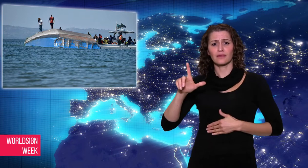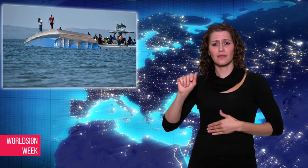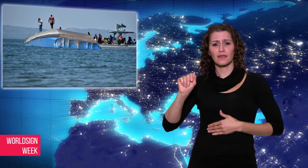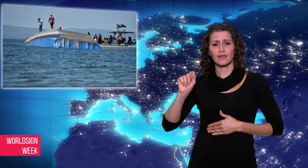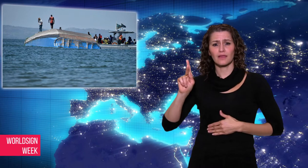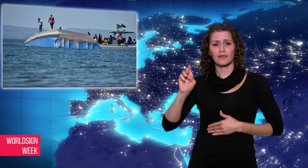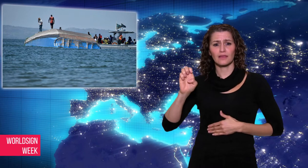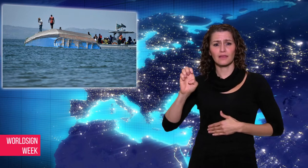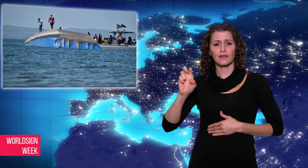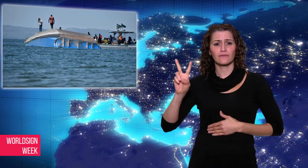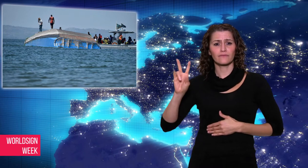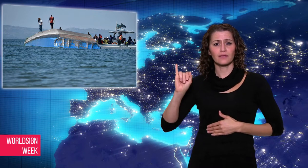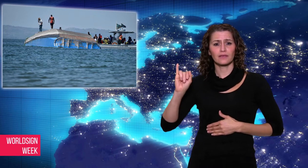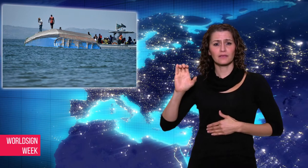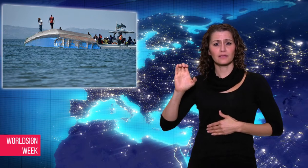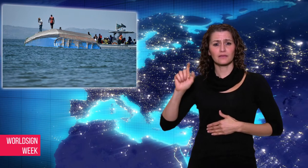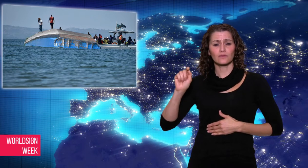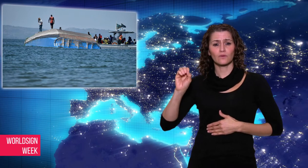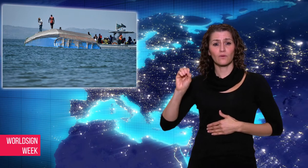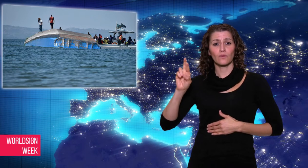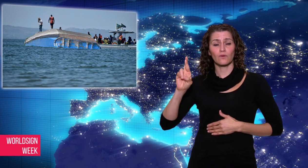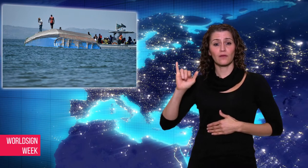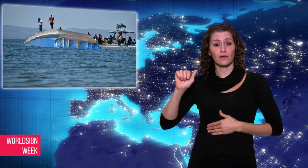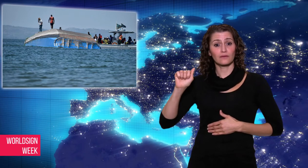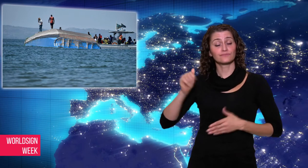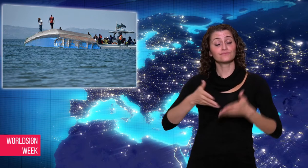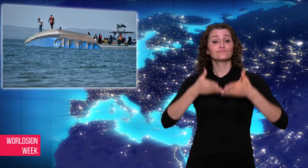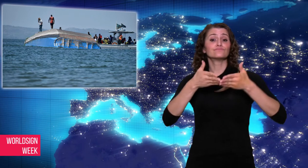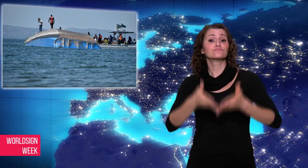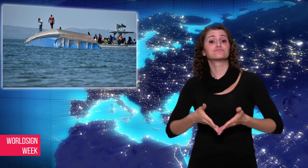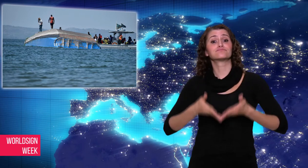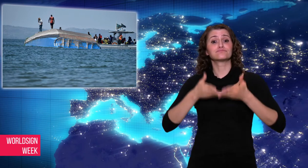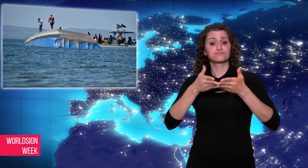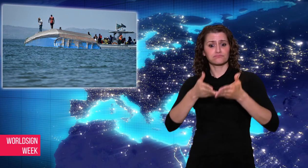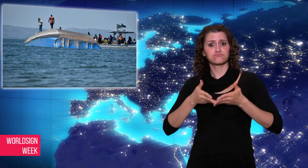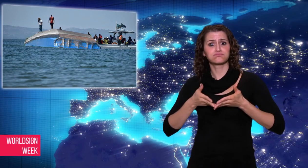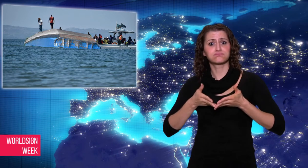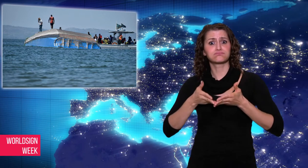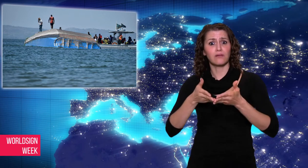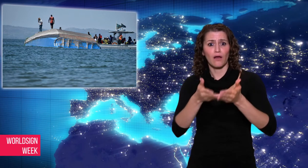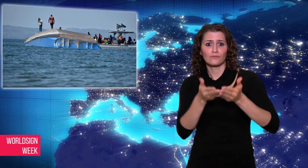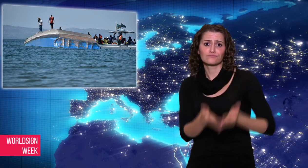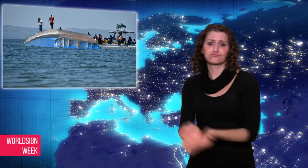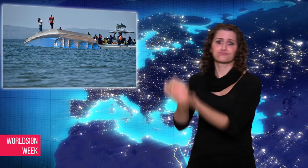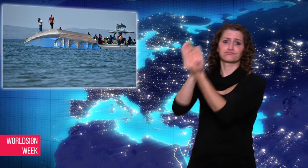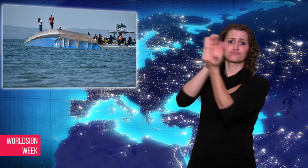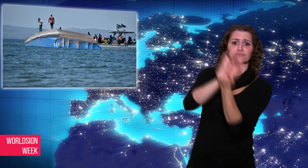when it capsized in the middle